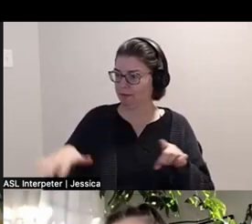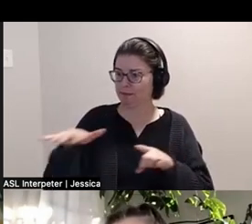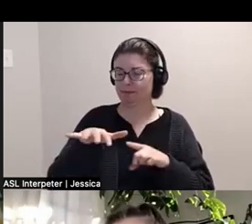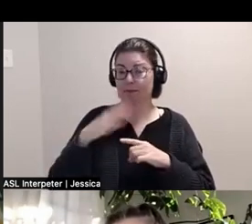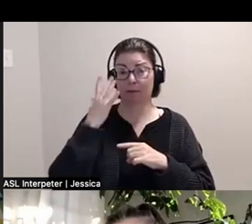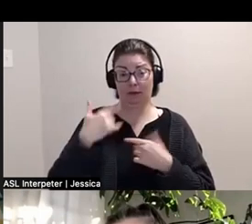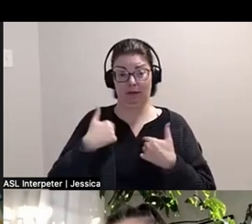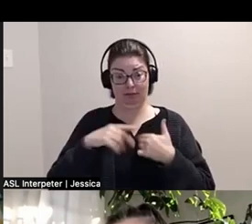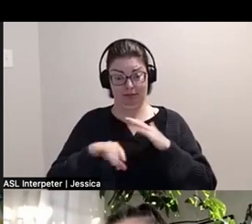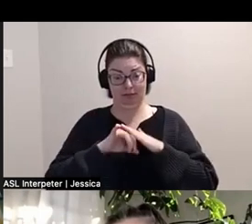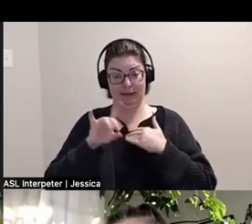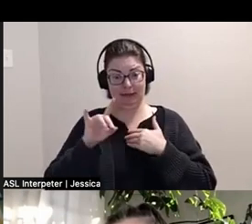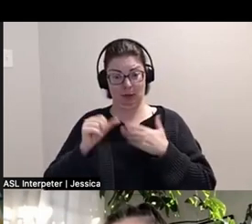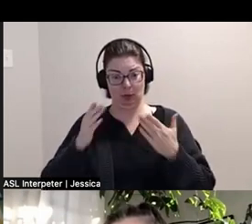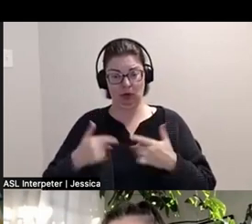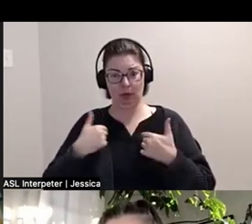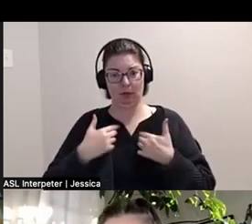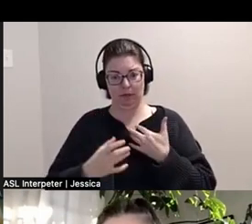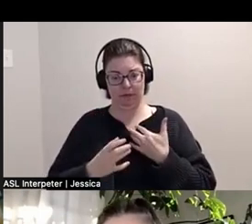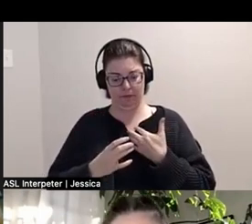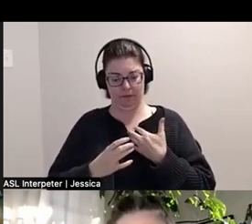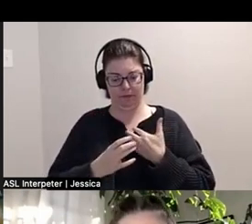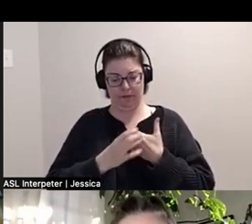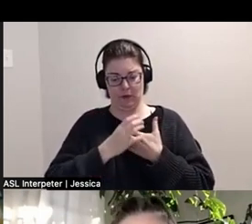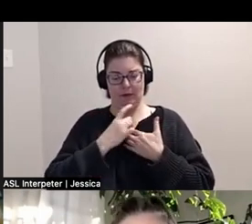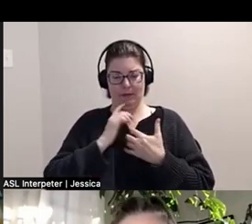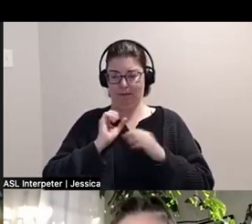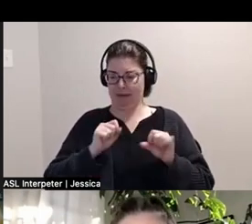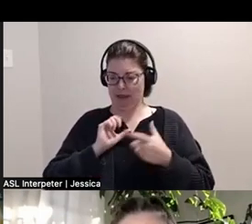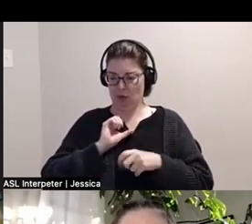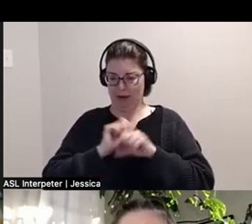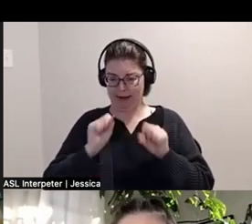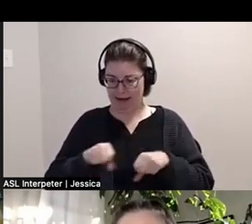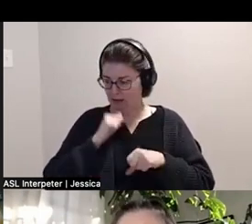I'm, like, forced to confront my capacity for work every day.